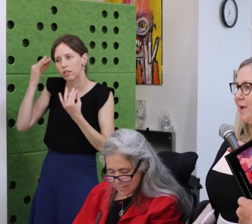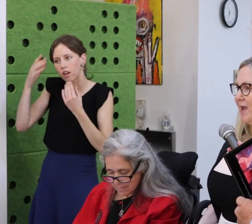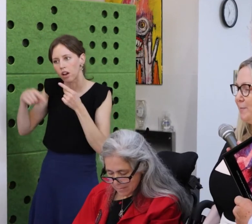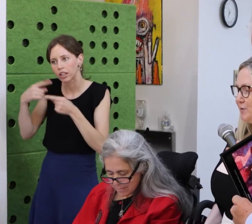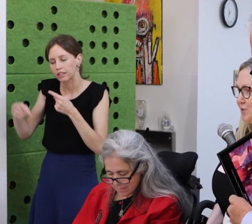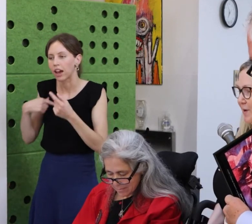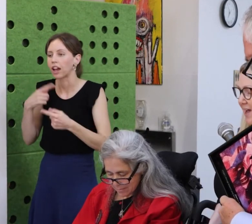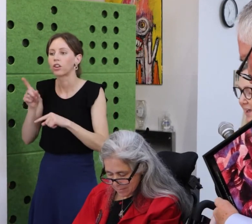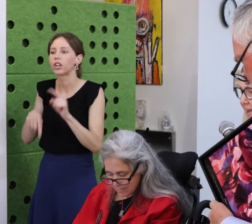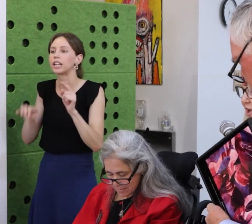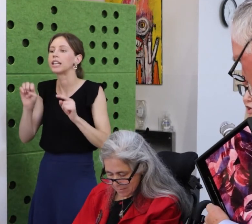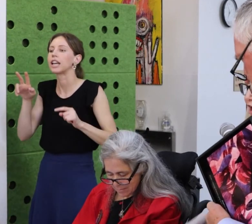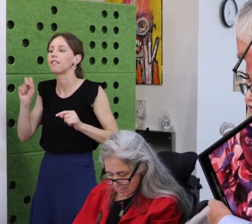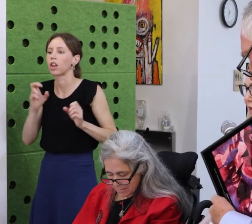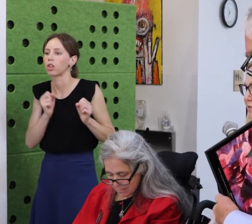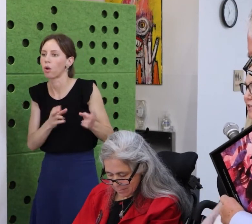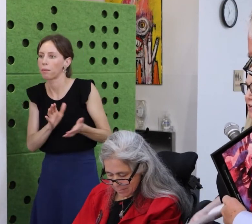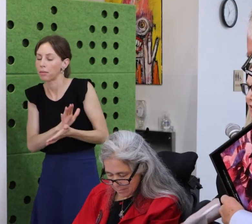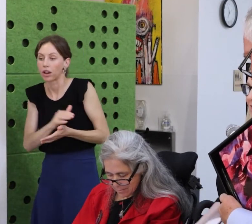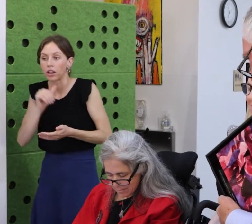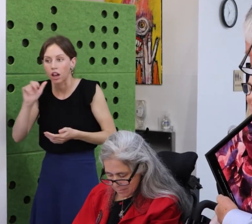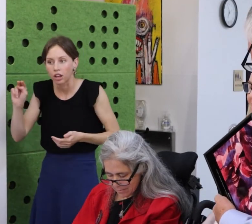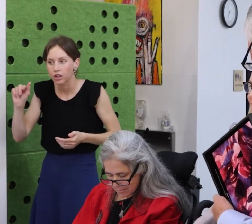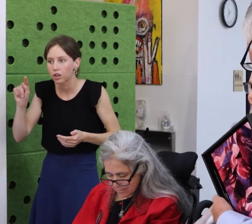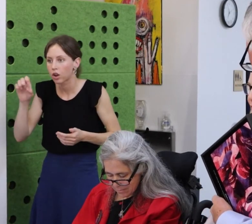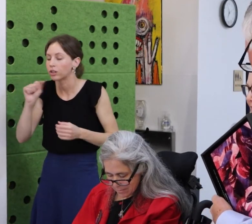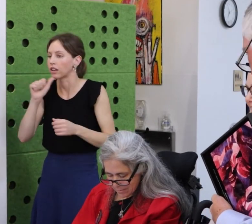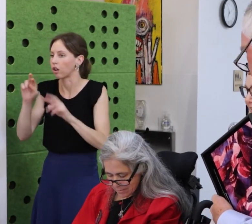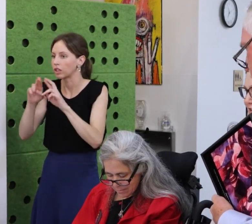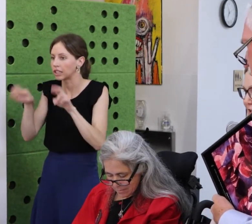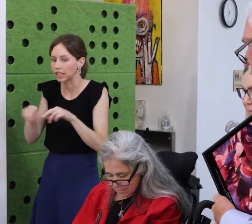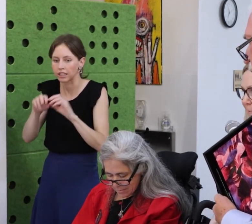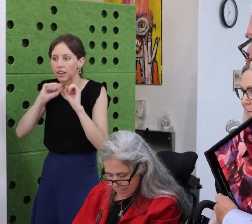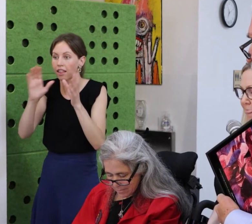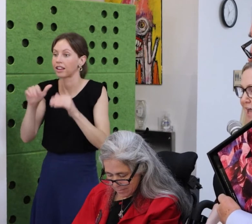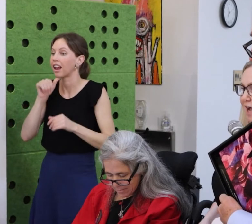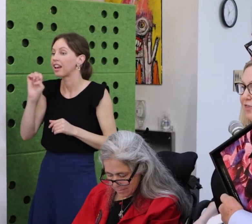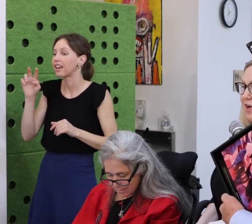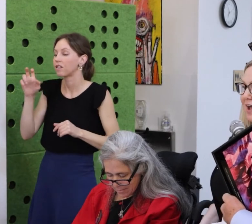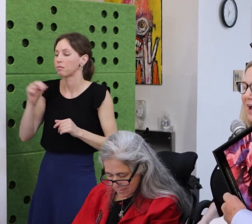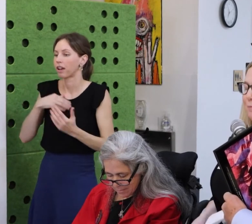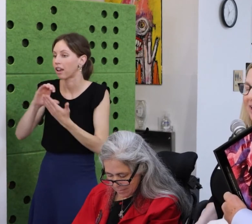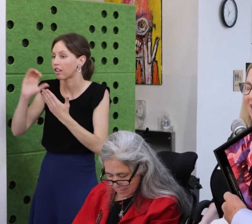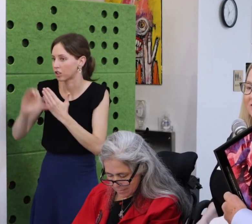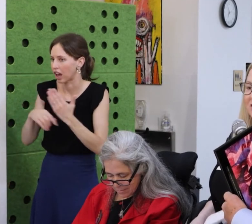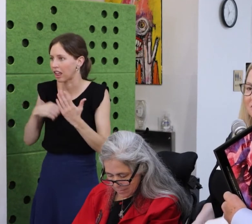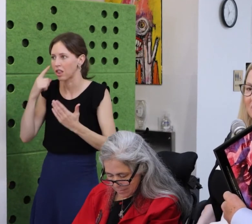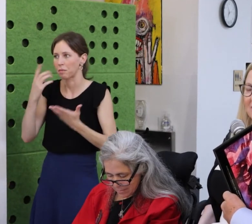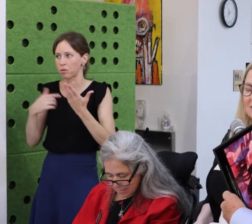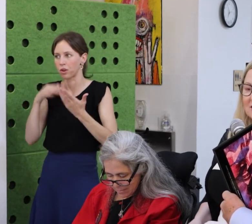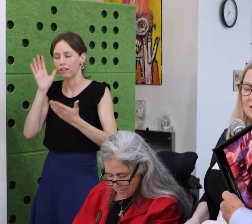I would write notes to myself. I actually found a couple of them.